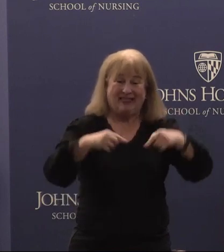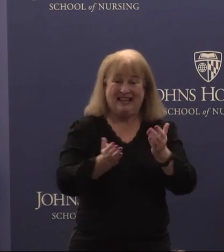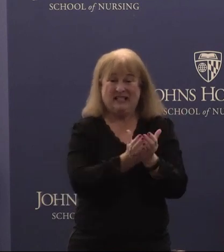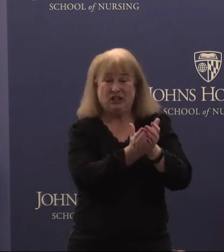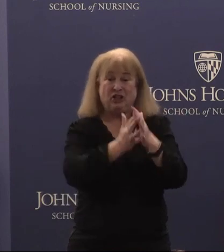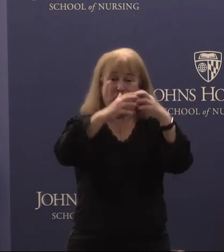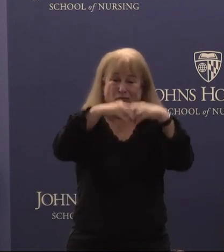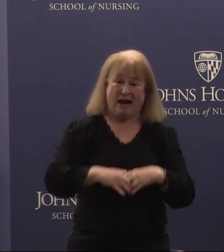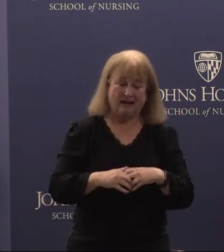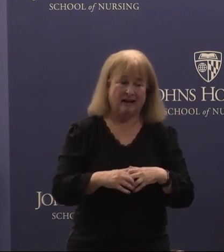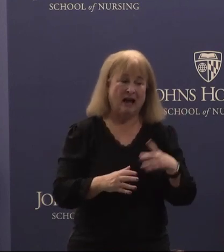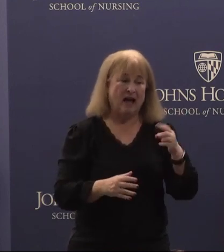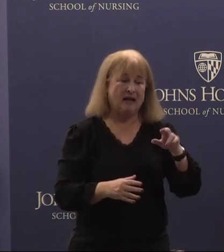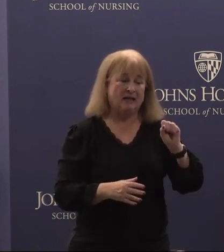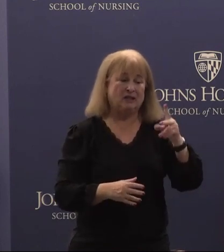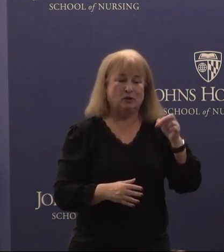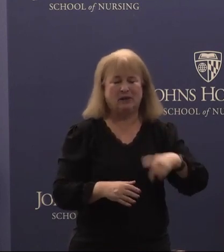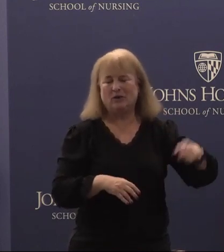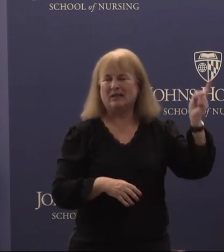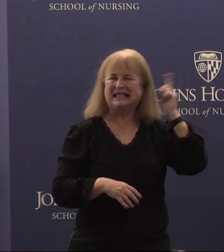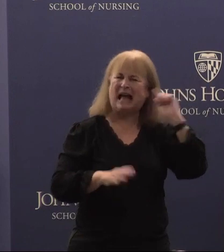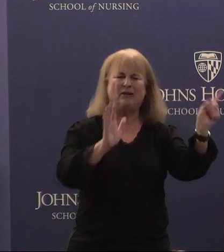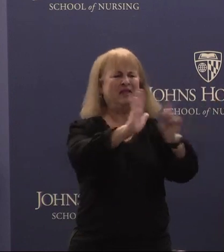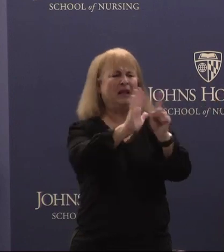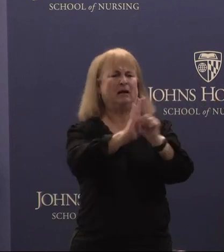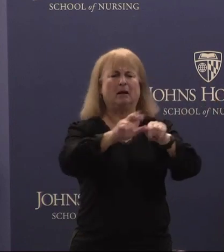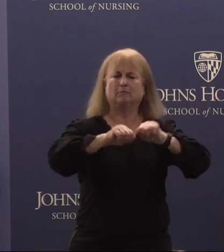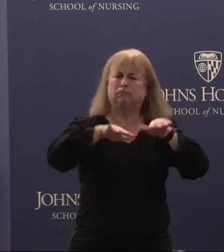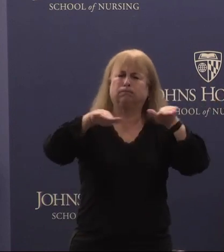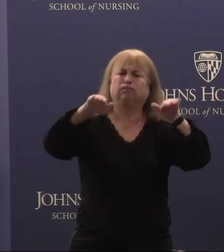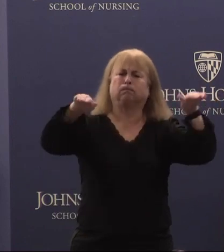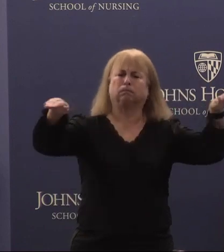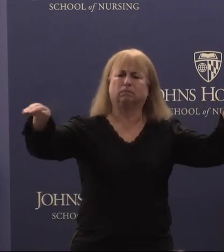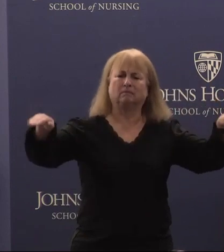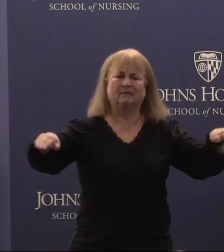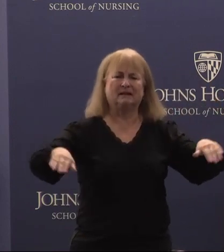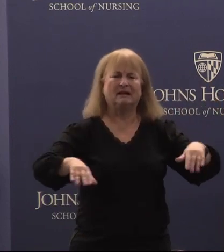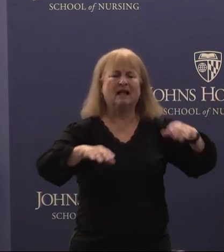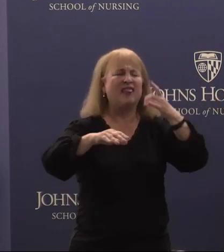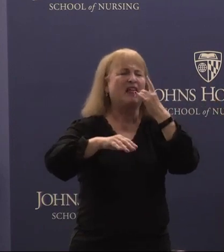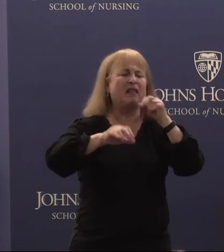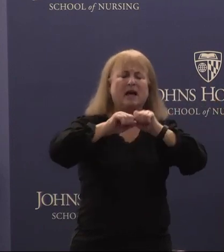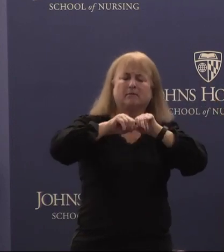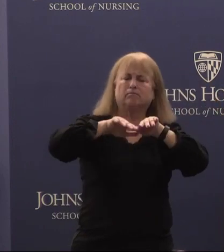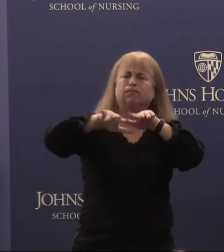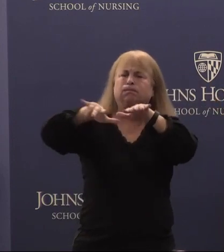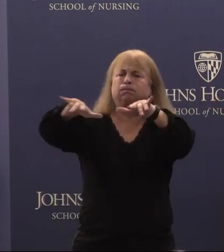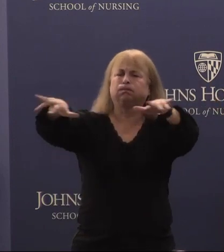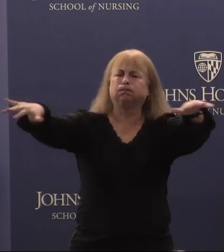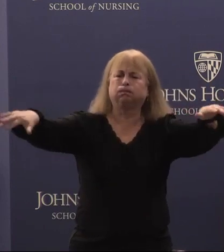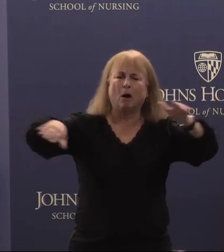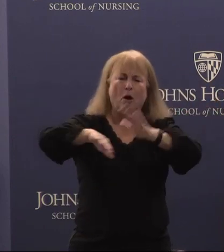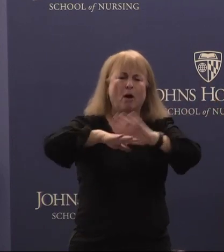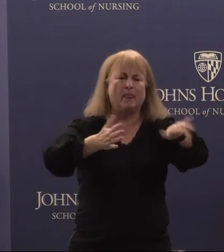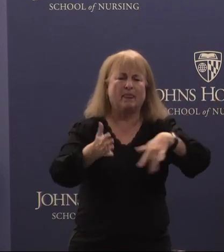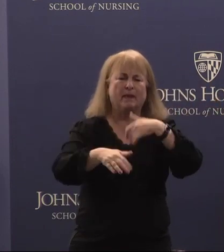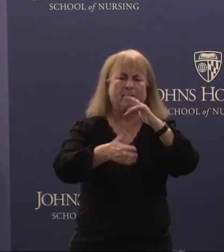Swenor sounded the alarm for all casting her beacon of light on the medical establishment